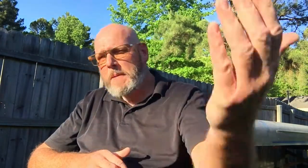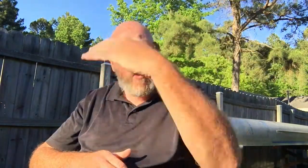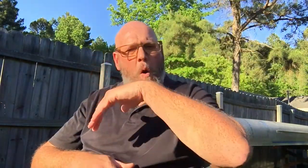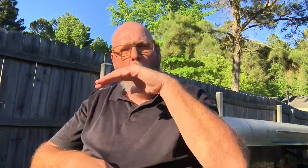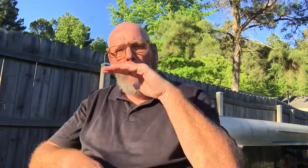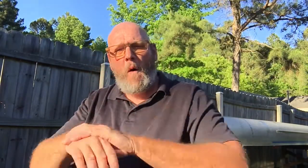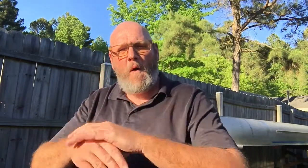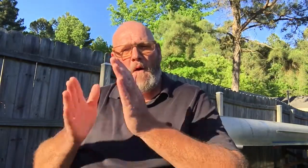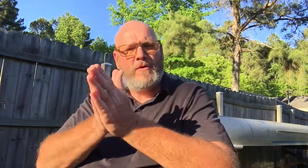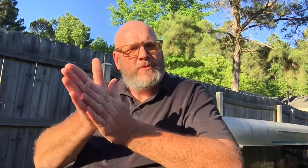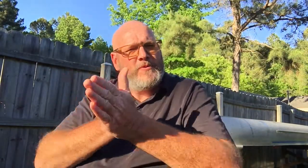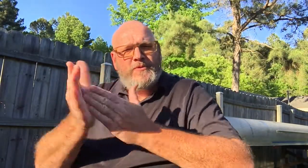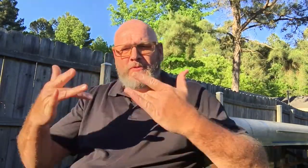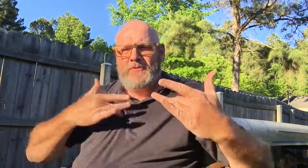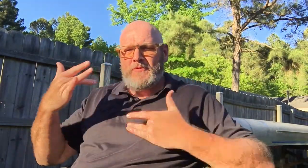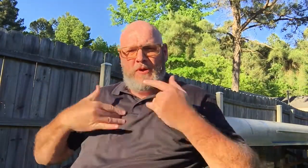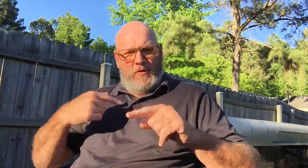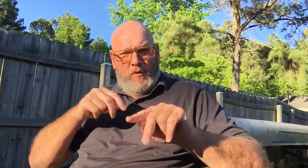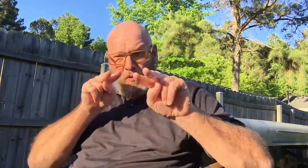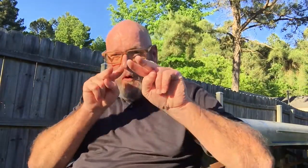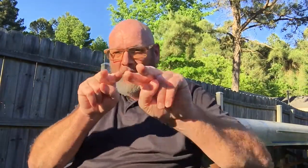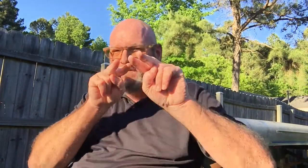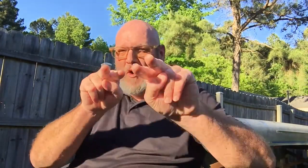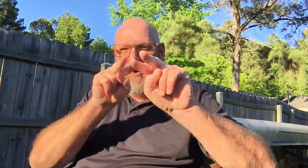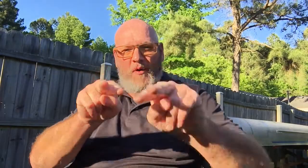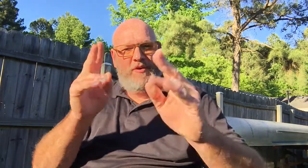Come one! I'm excited and I'm looking forward